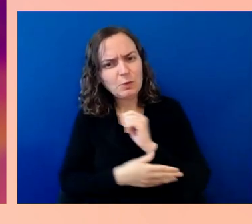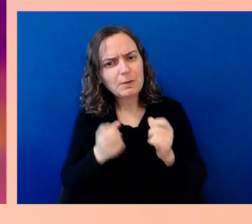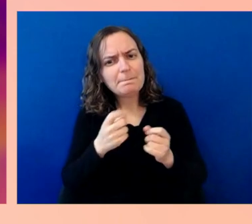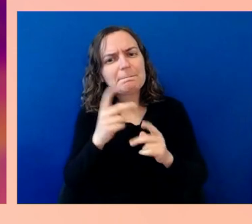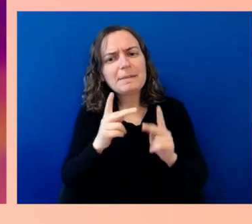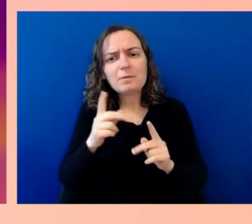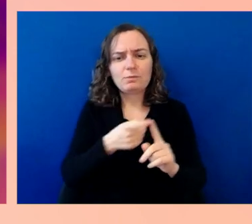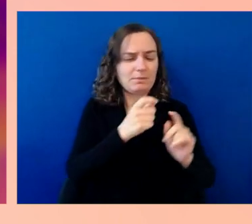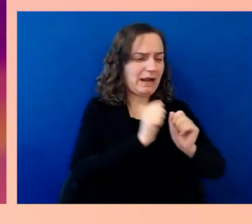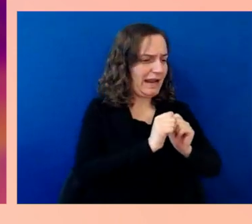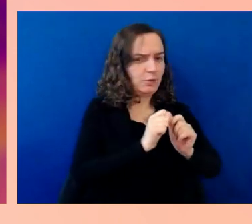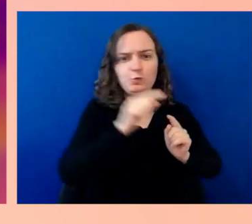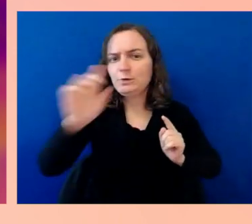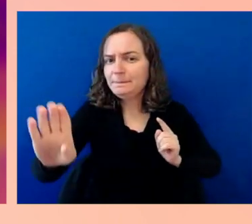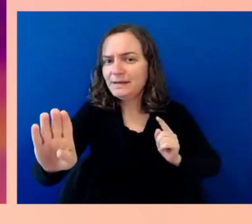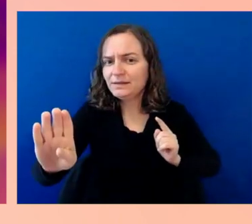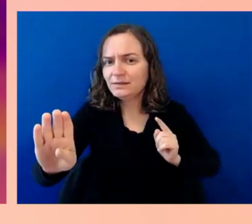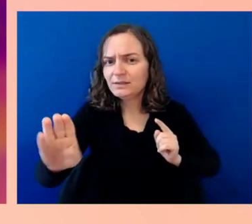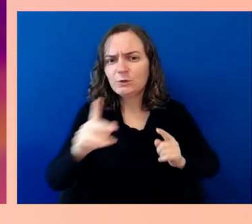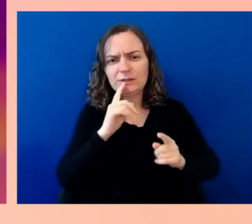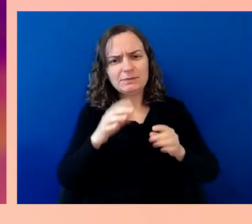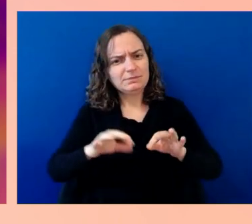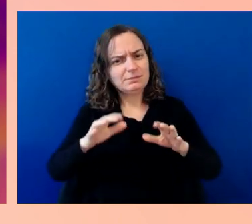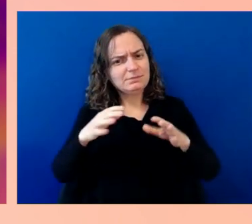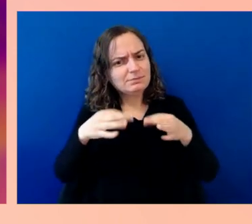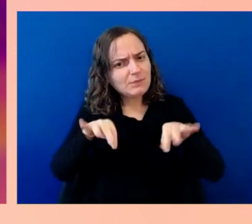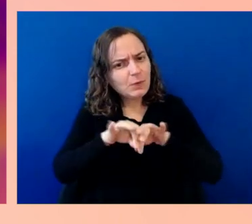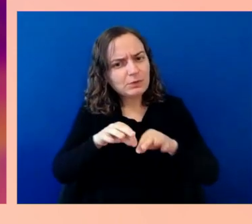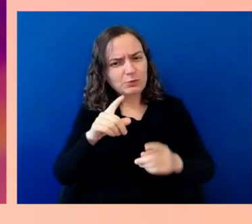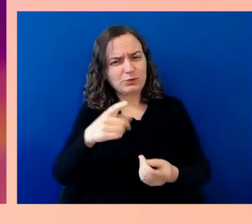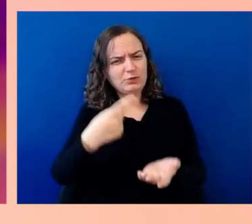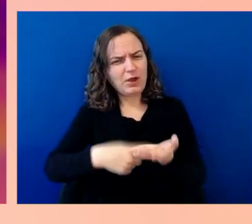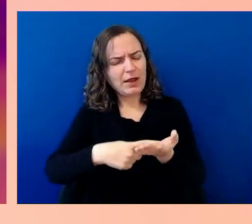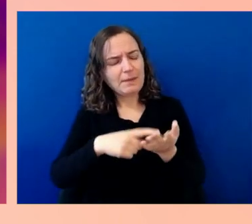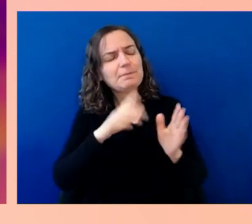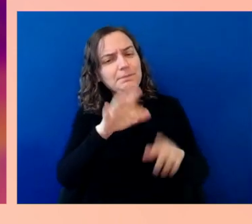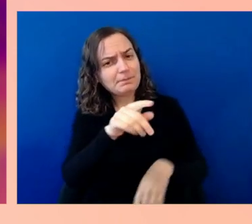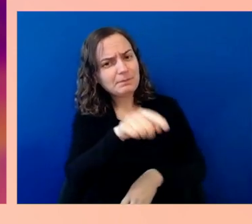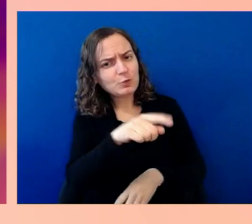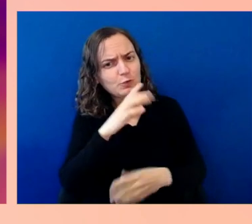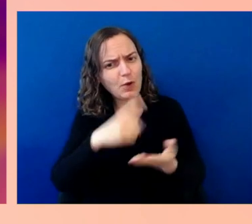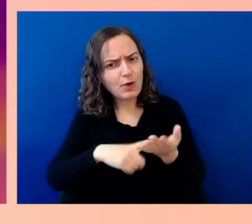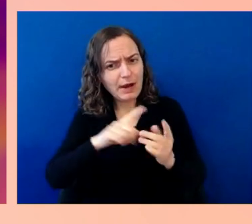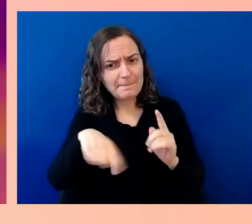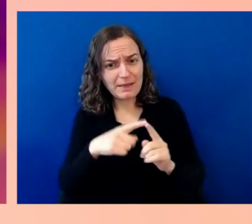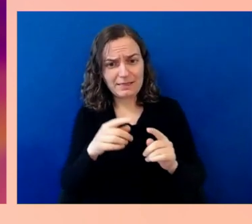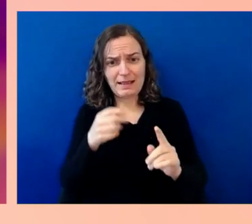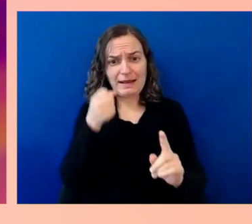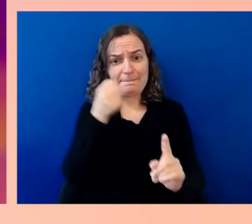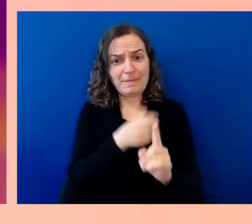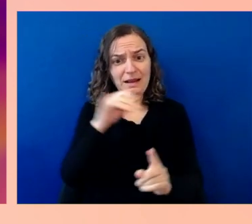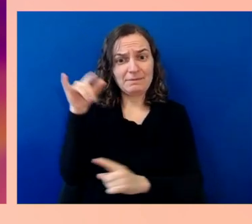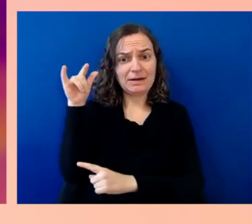the impact of the airplane, how airlines just connect this country, they connect the world.